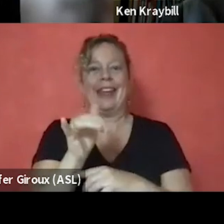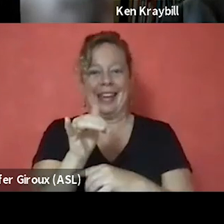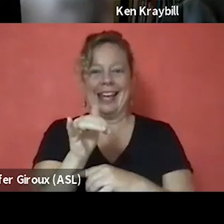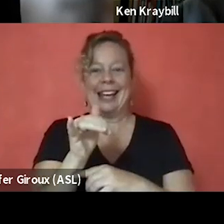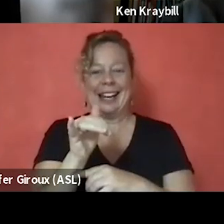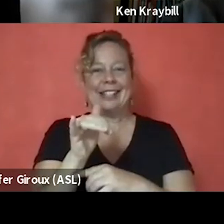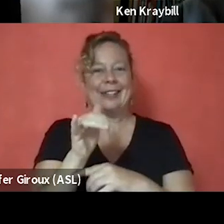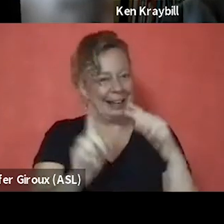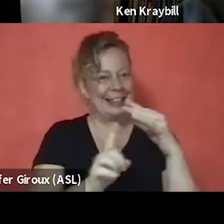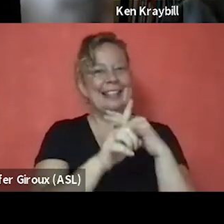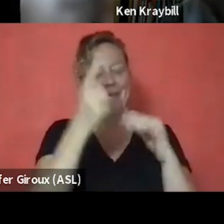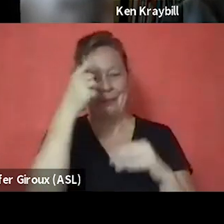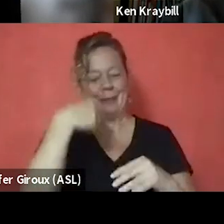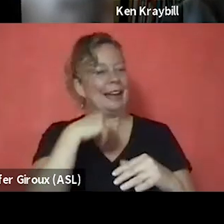is that I just didn't have to hide anymore.